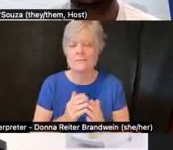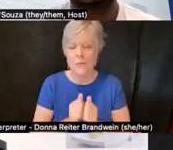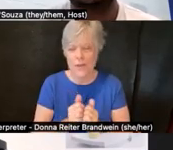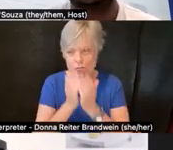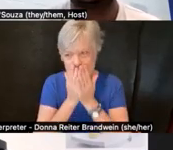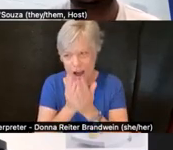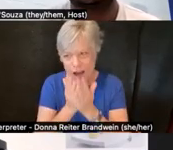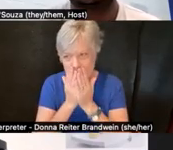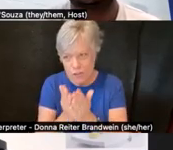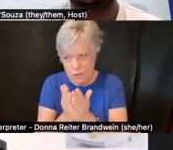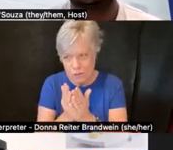and Dr. Sandie Yi.